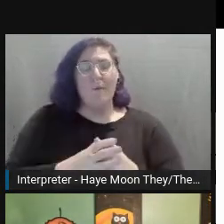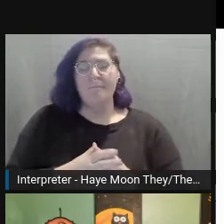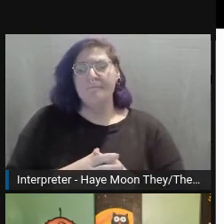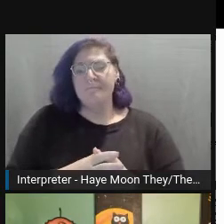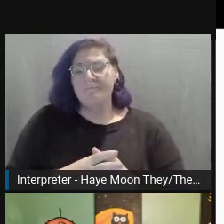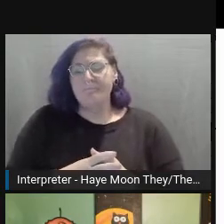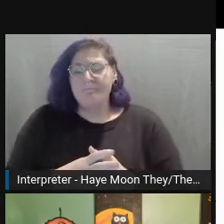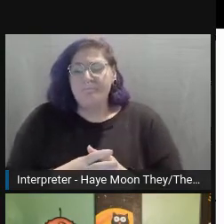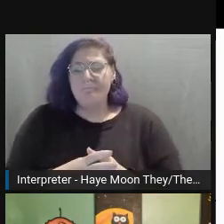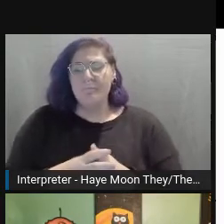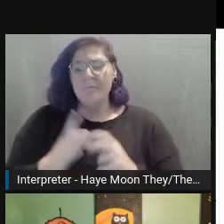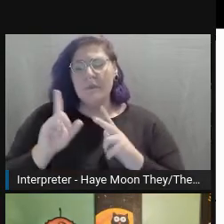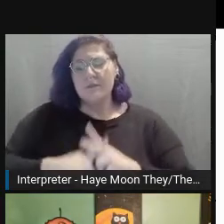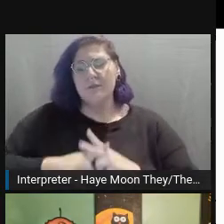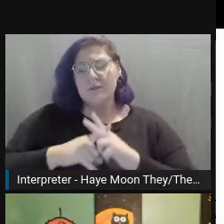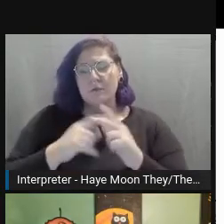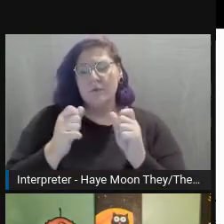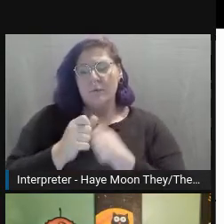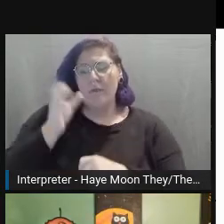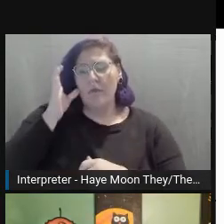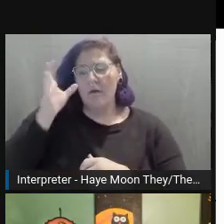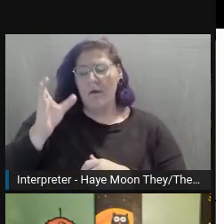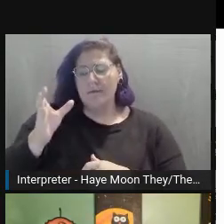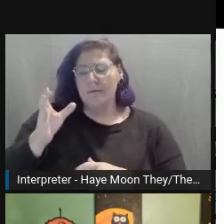Let's start with who benefits from accessibility.